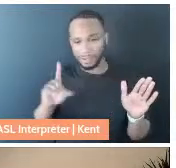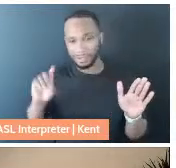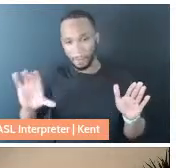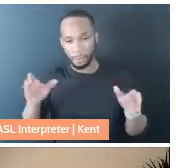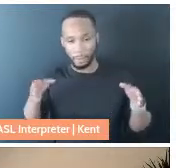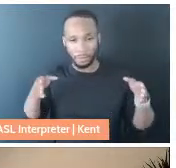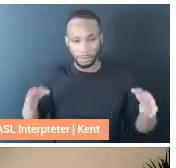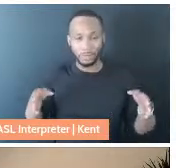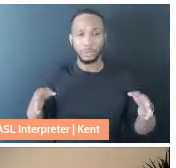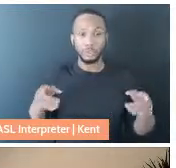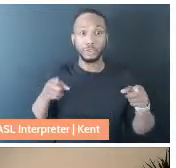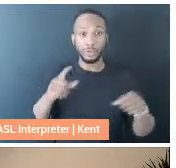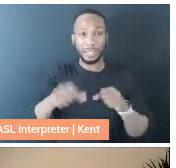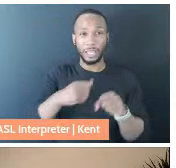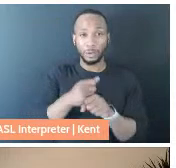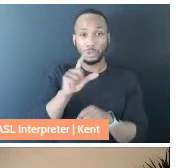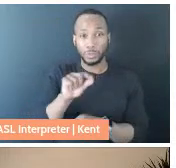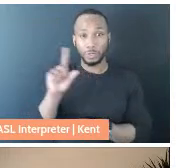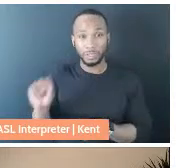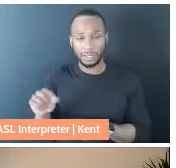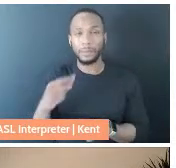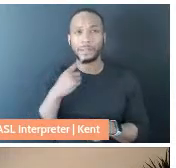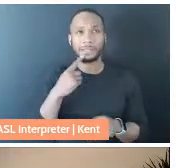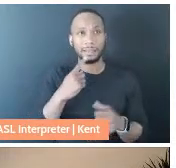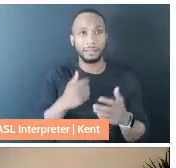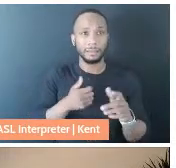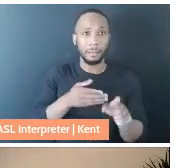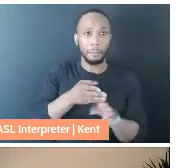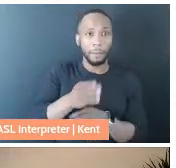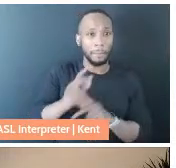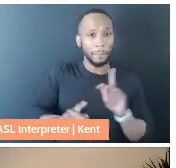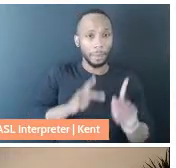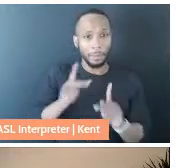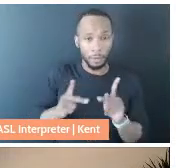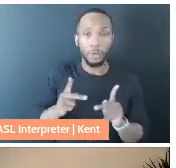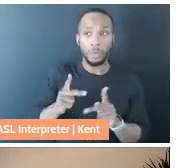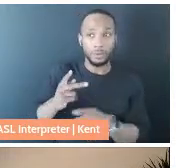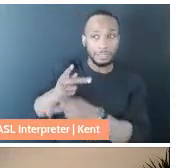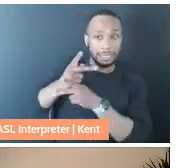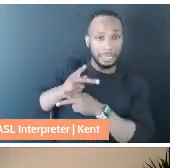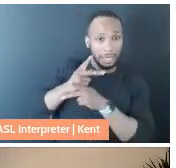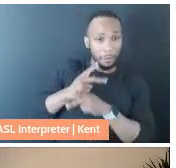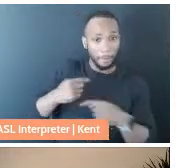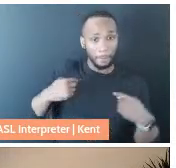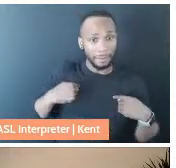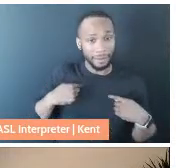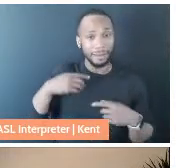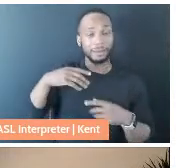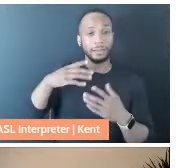2020, when I would say the primary people who I was receiving care from and in community with